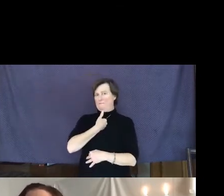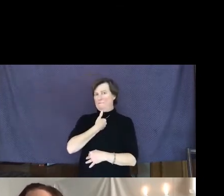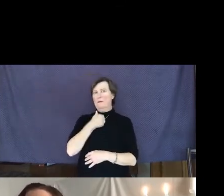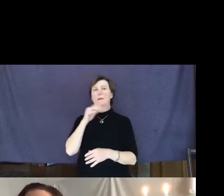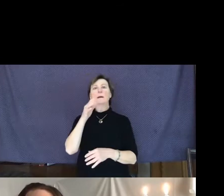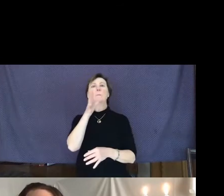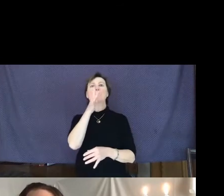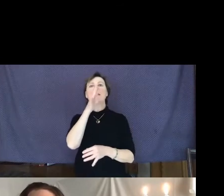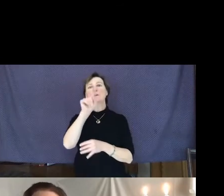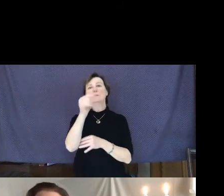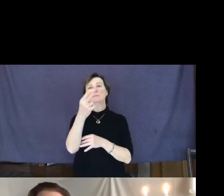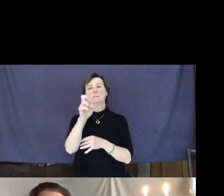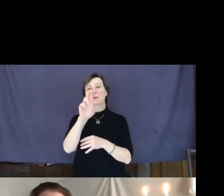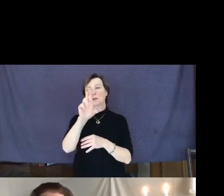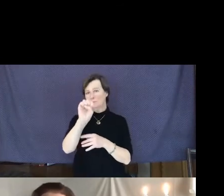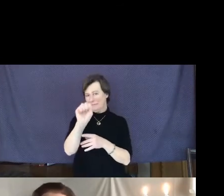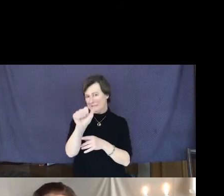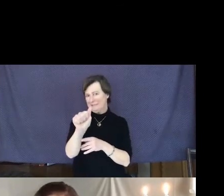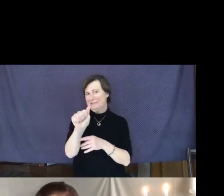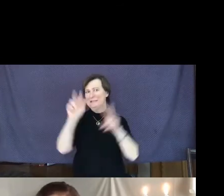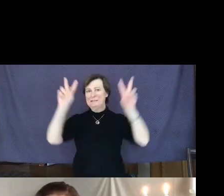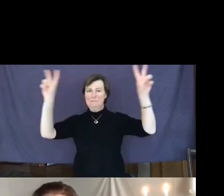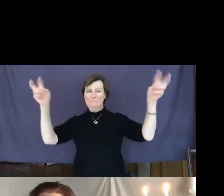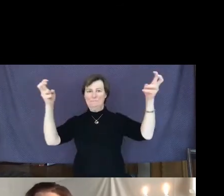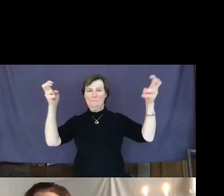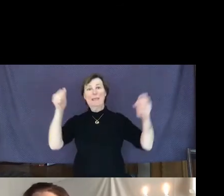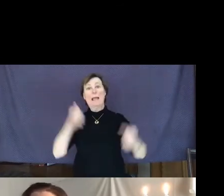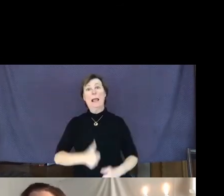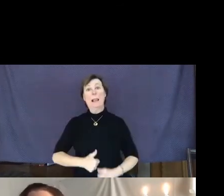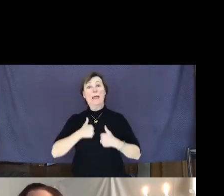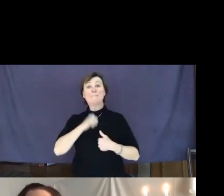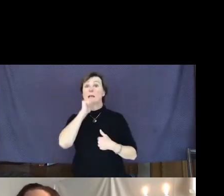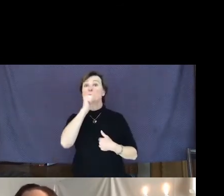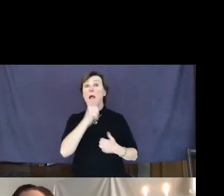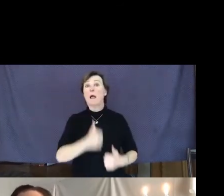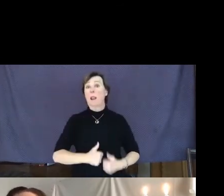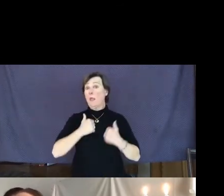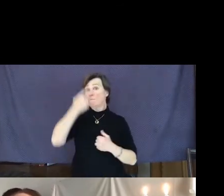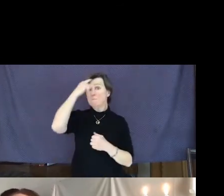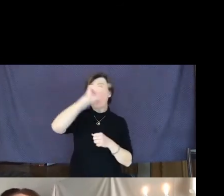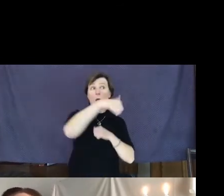not lived for others is not a life." Well, I don't know that we can all be